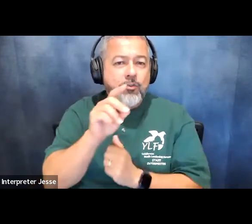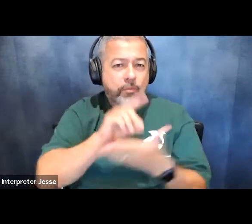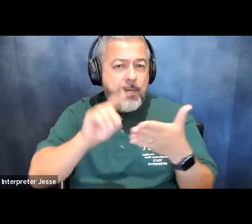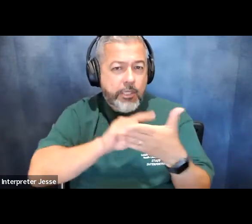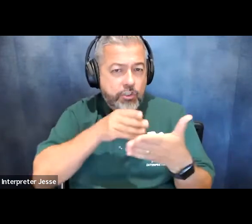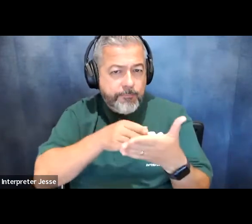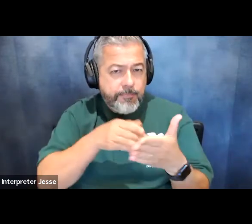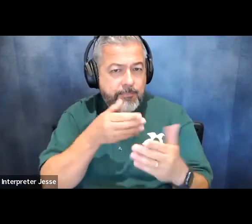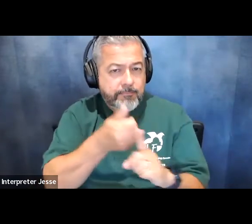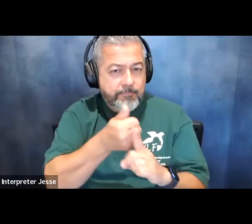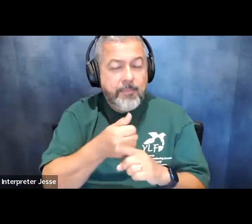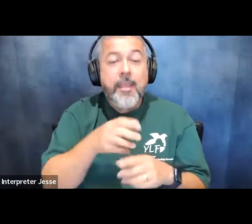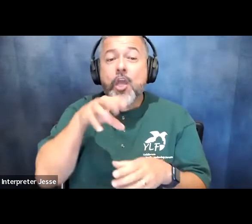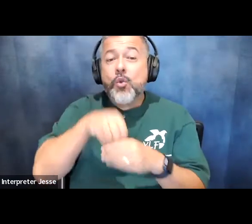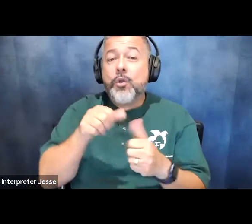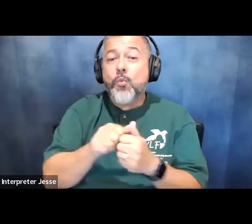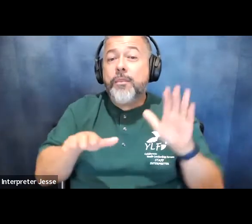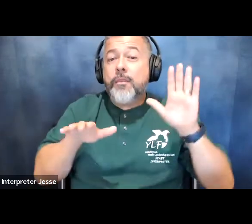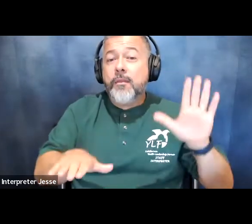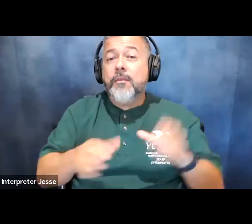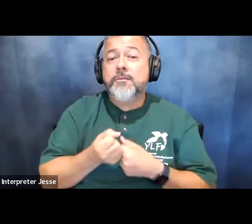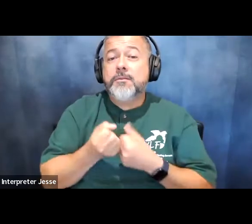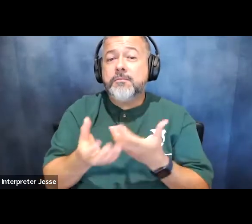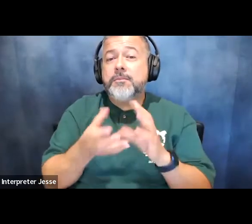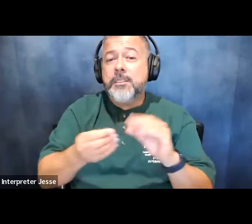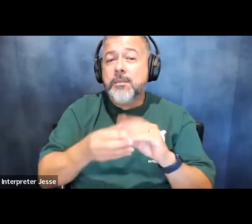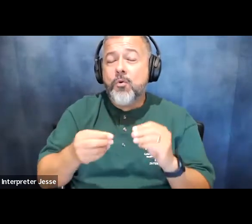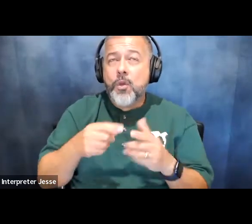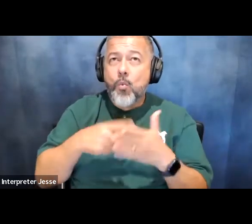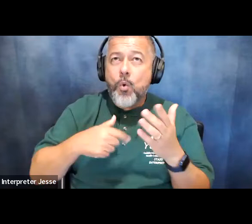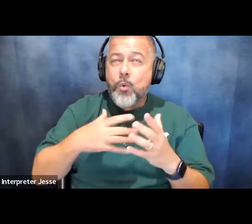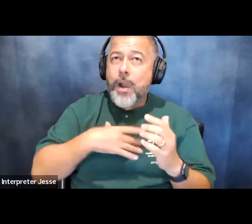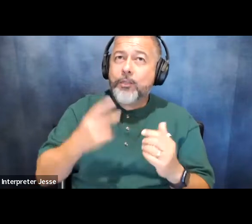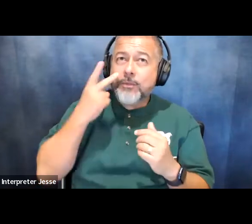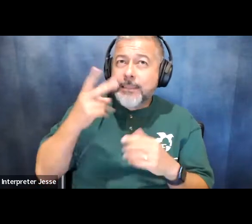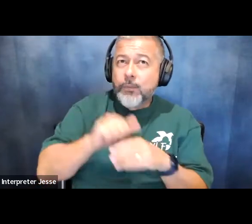included in the testimony were the expectations of what we would like to see in the ada and what